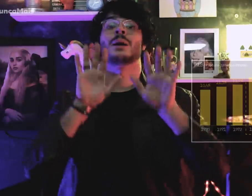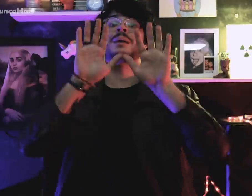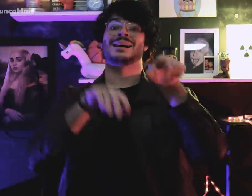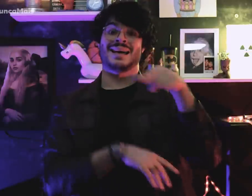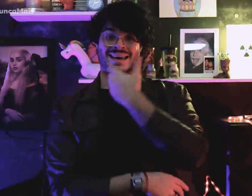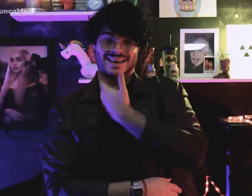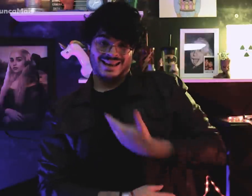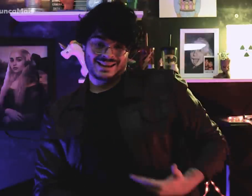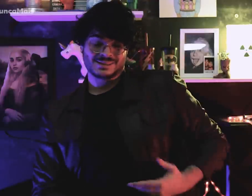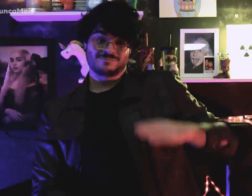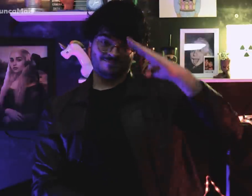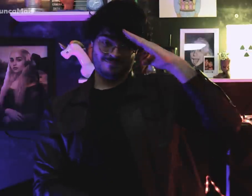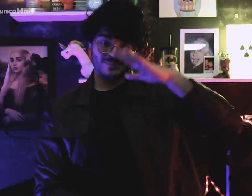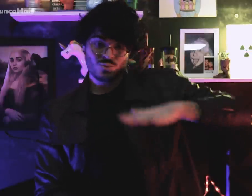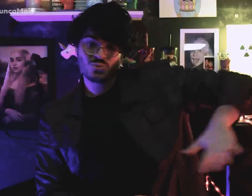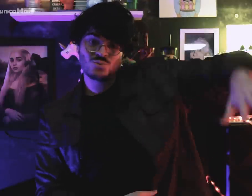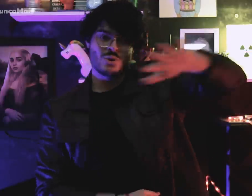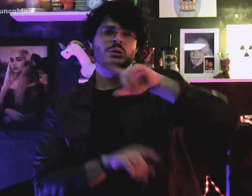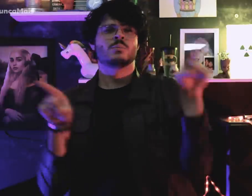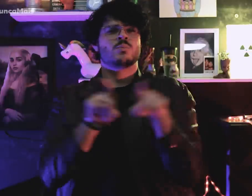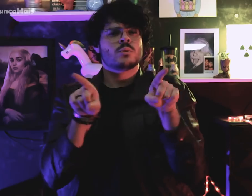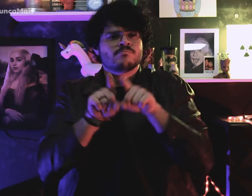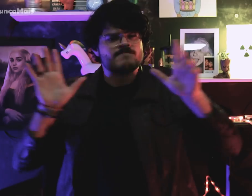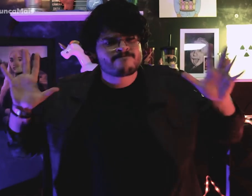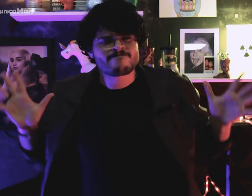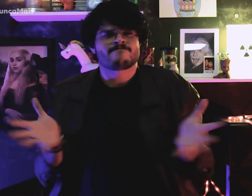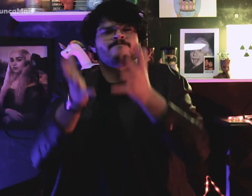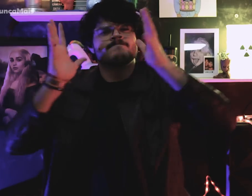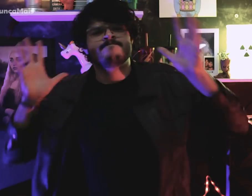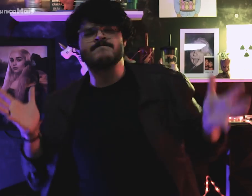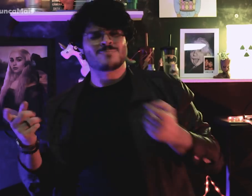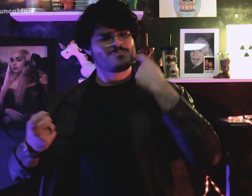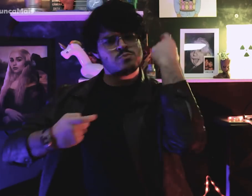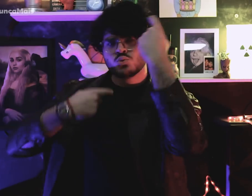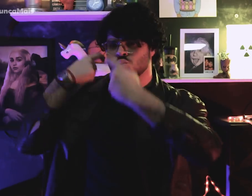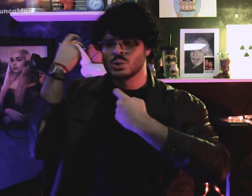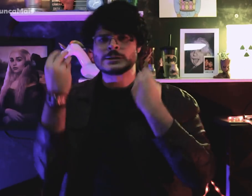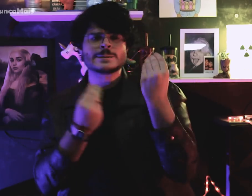O governo militar incentivou o capital estrangeiro,